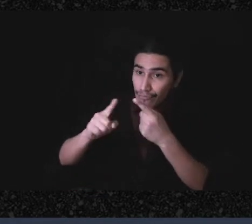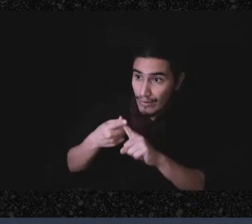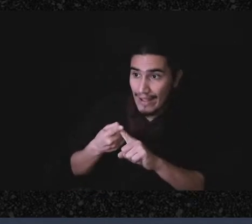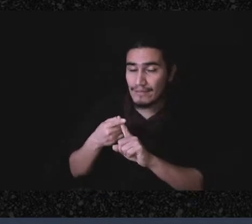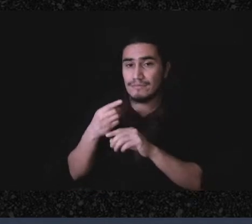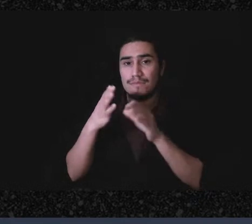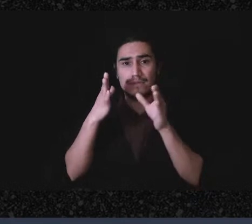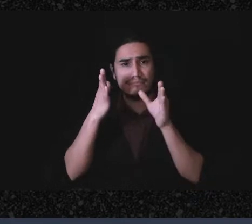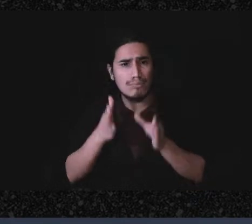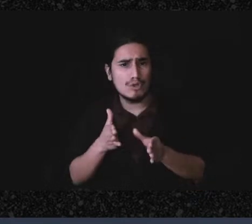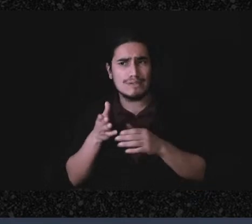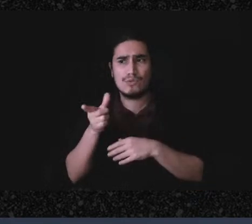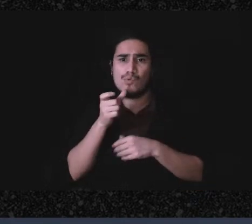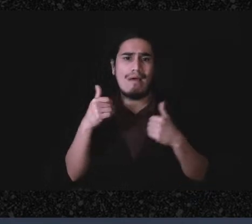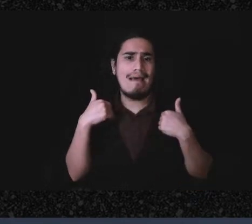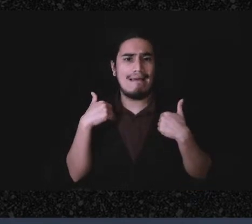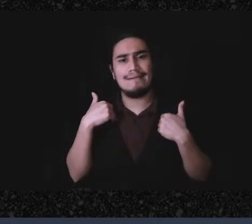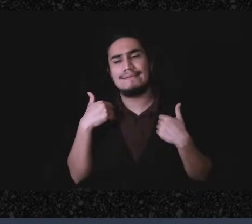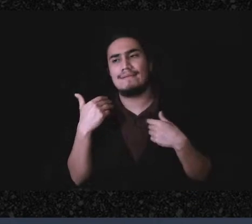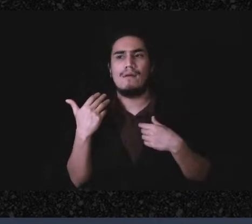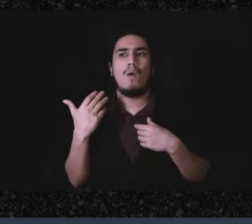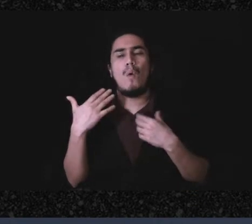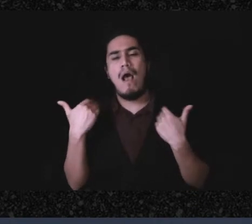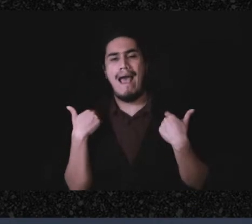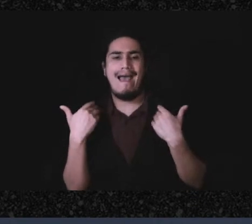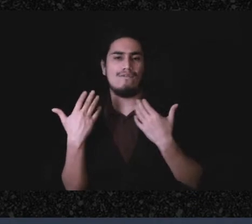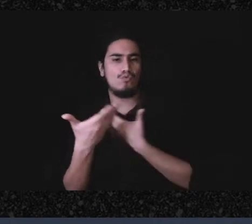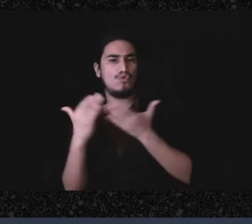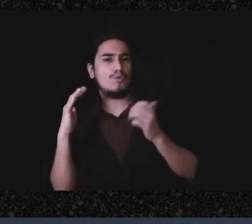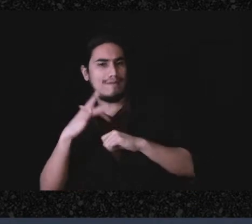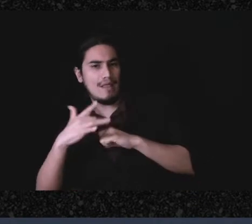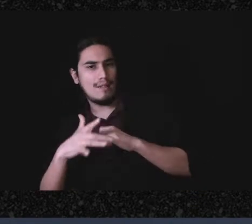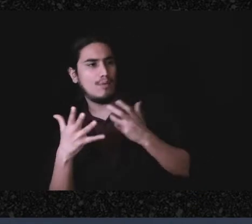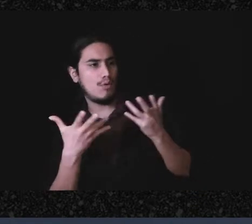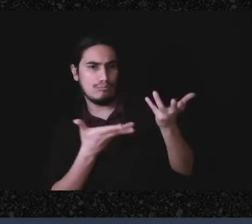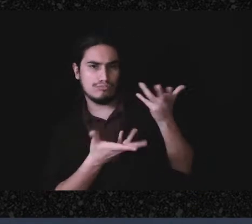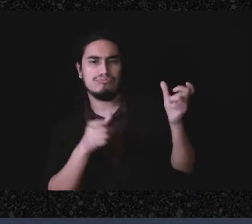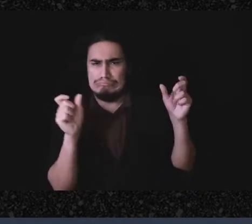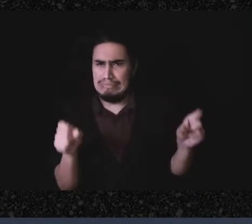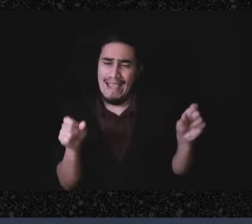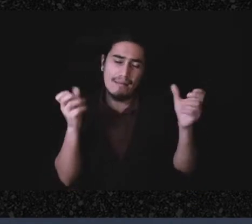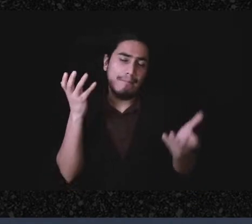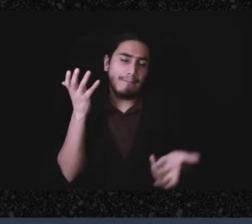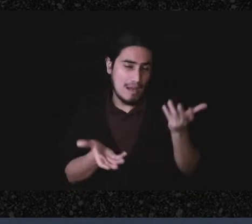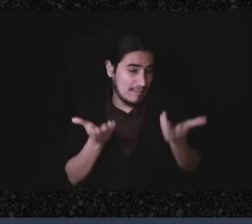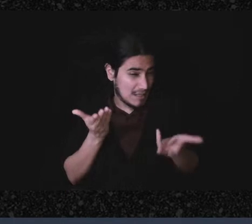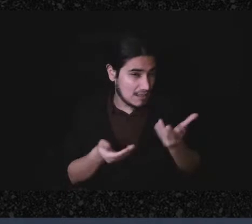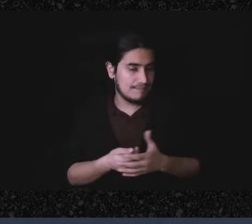has an extra space in there in their home or something like that sure. I would also turn to